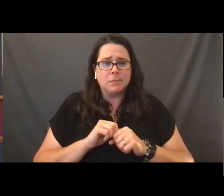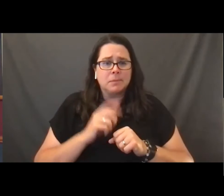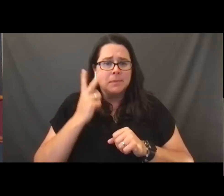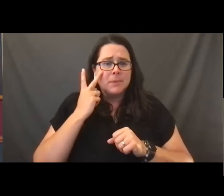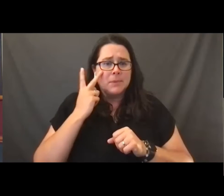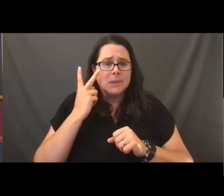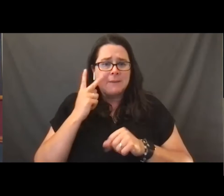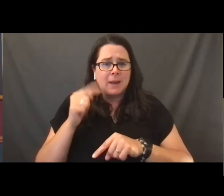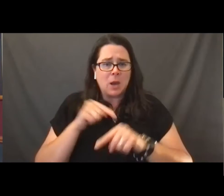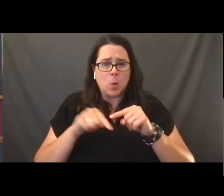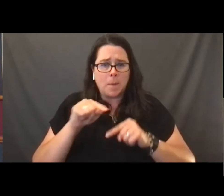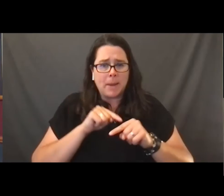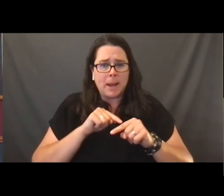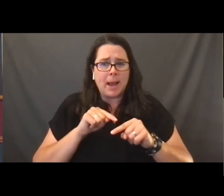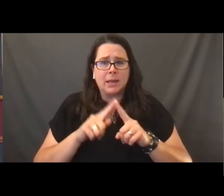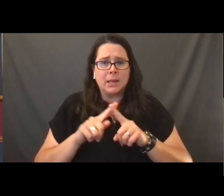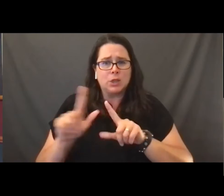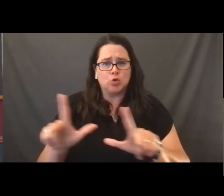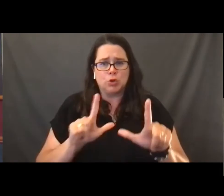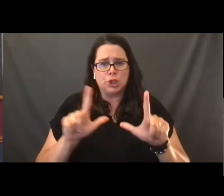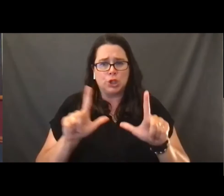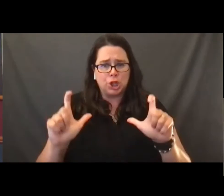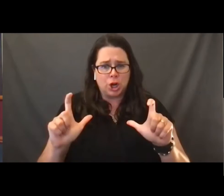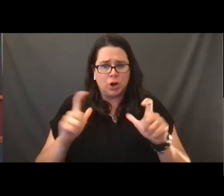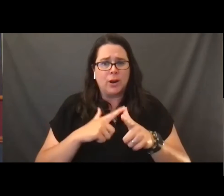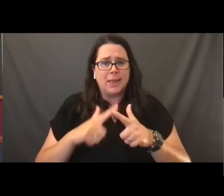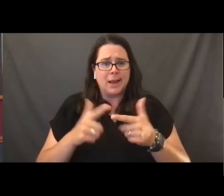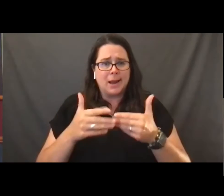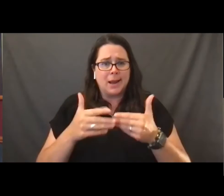see if I can get back into the screen share mode so I can move forward here.